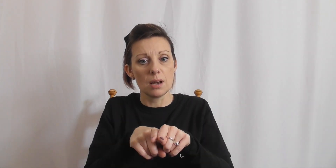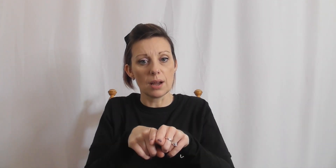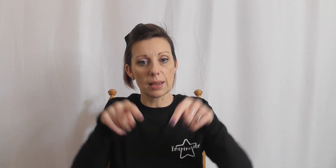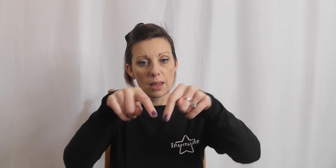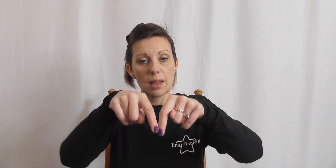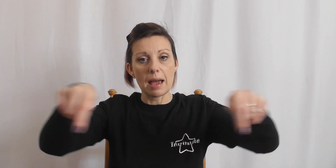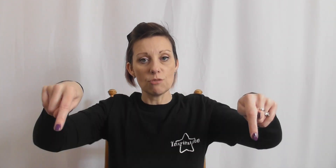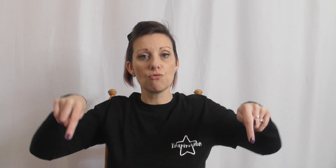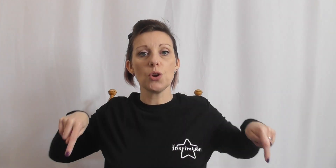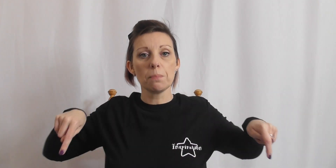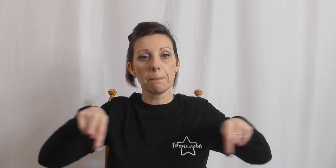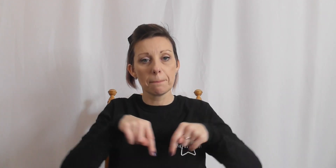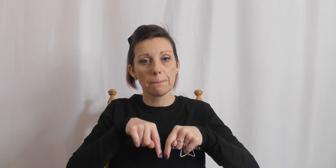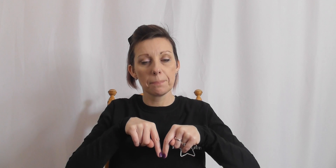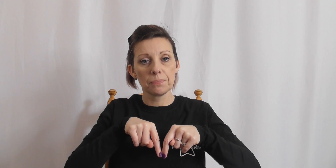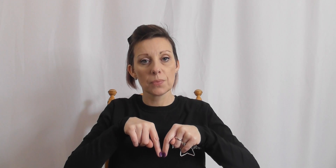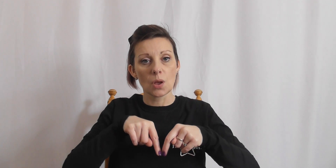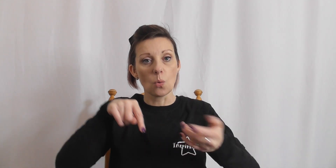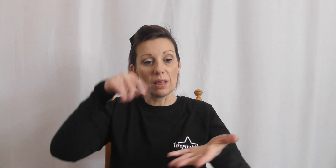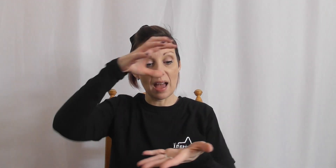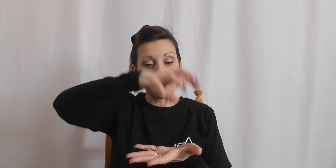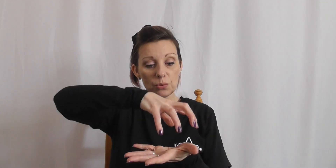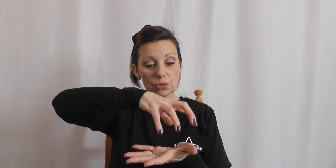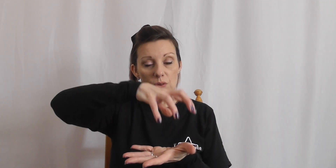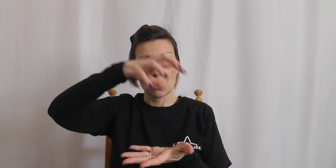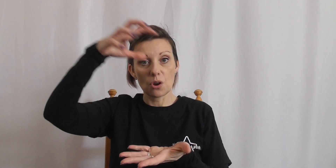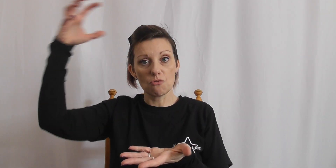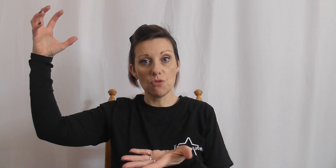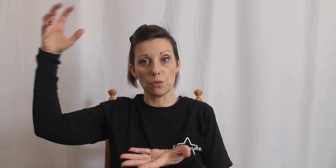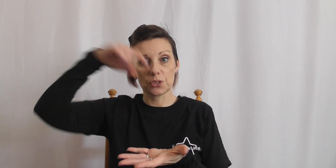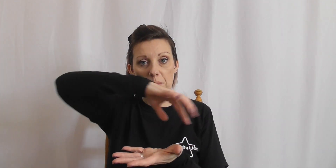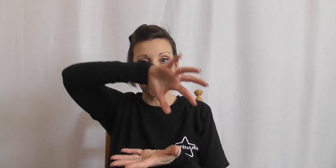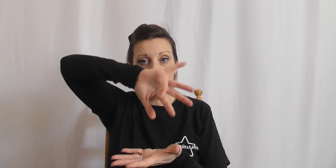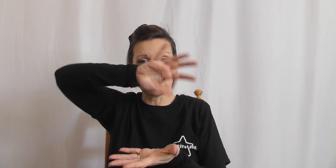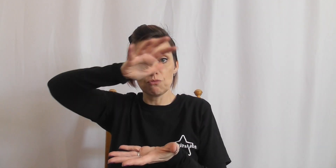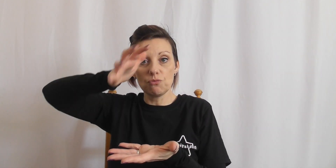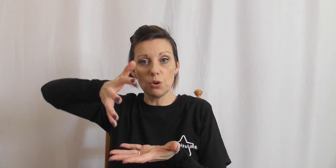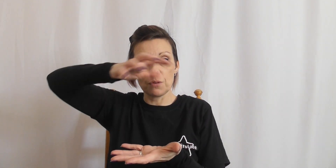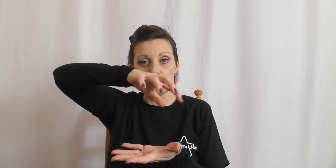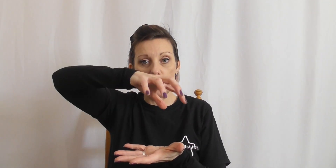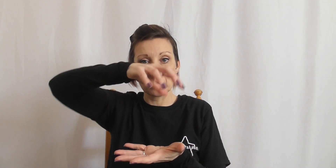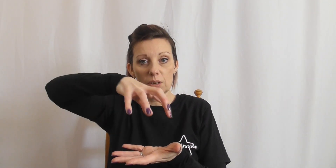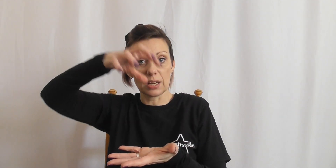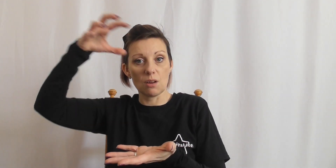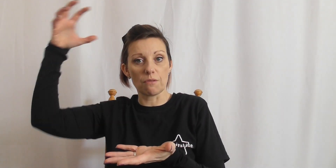Like a room without a roof. So imagine you've got this roof on top you're taking it off